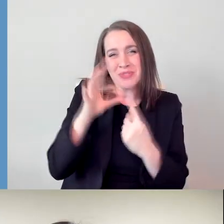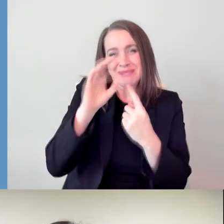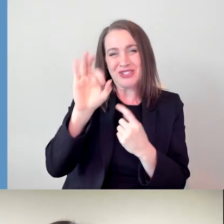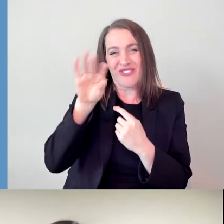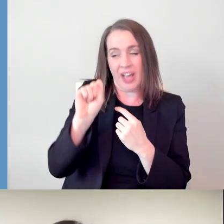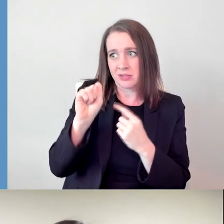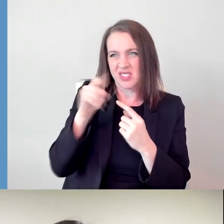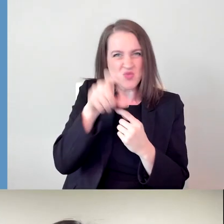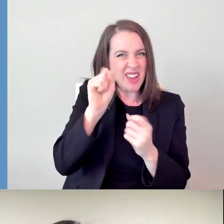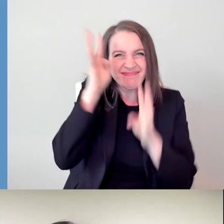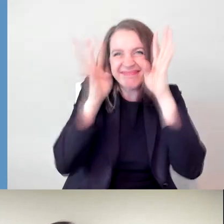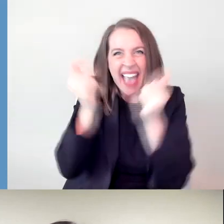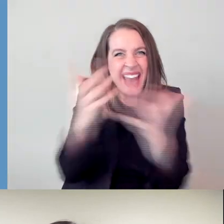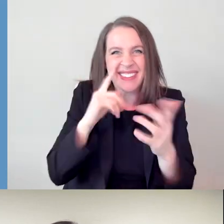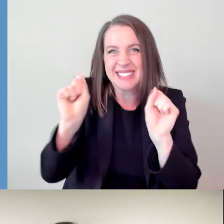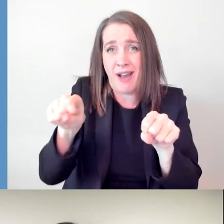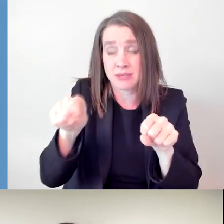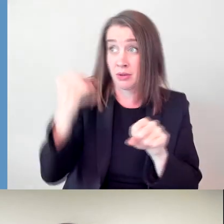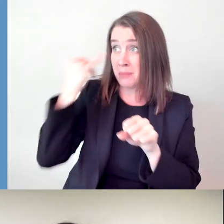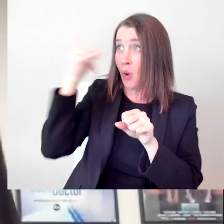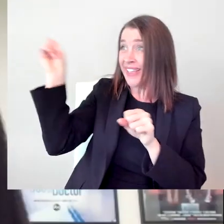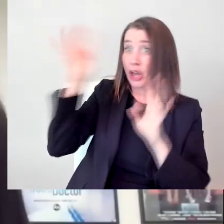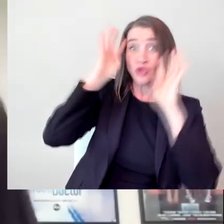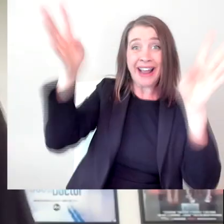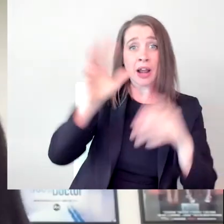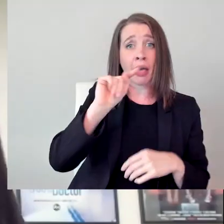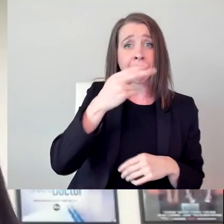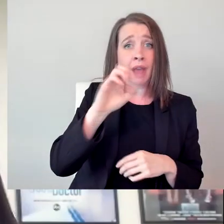That's the beauty of visual effects. Anything is possible.